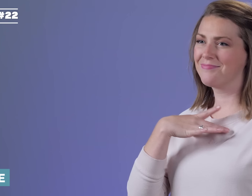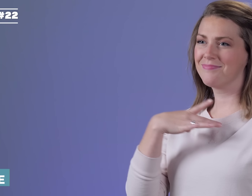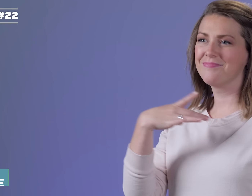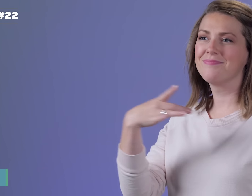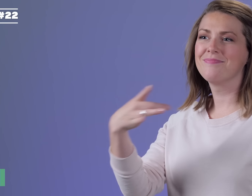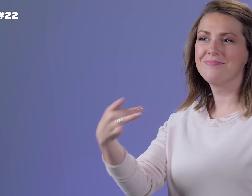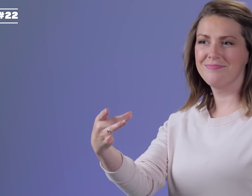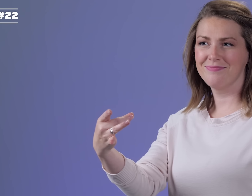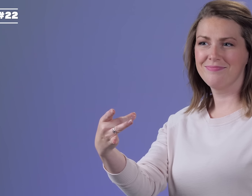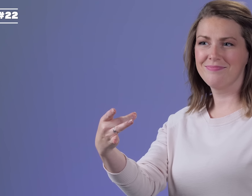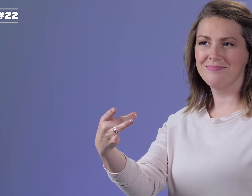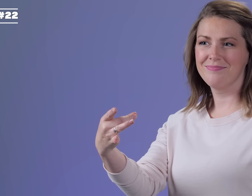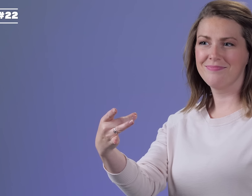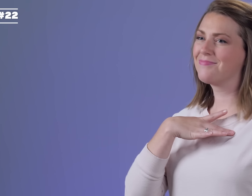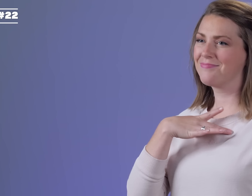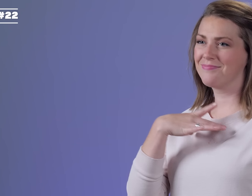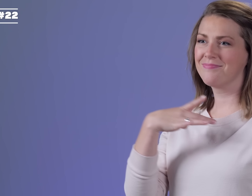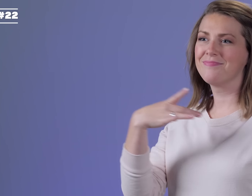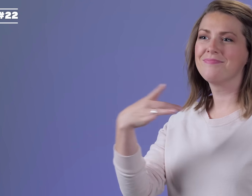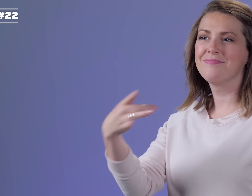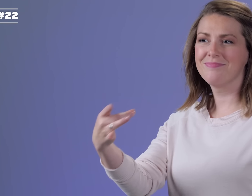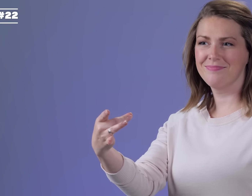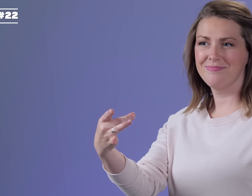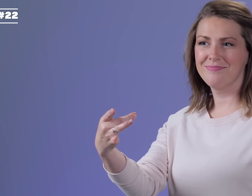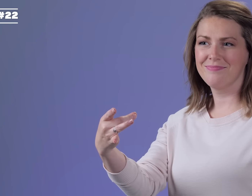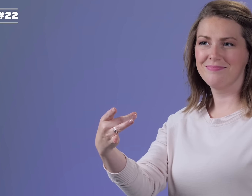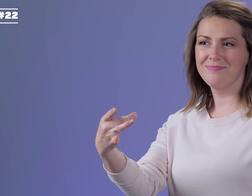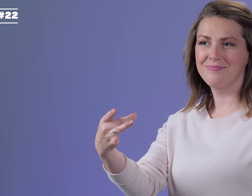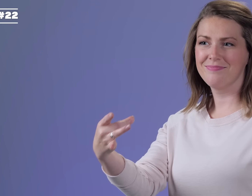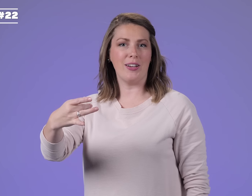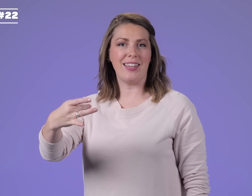You're using your thumb and your middle finger and pulling it out from your body.